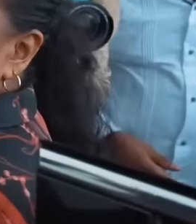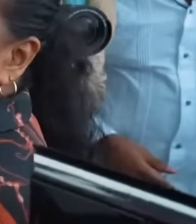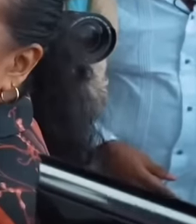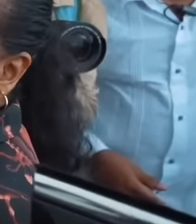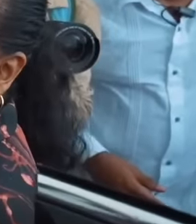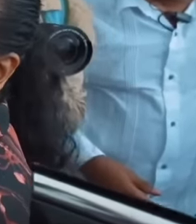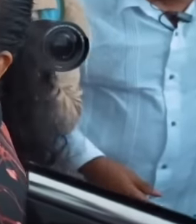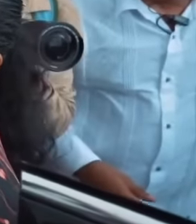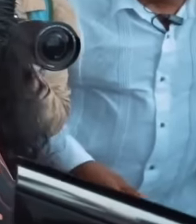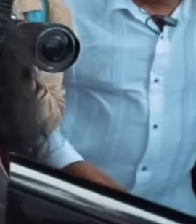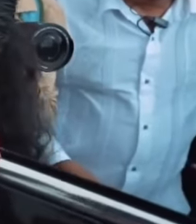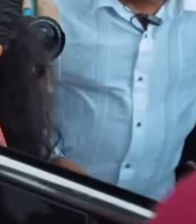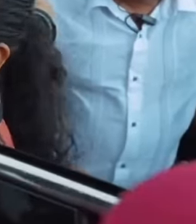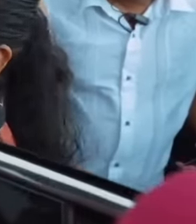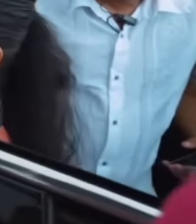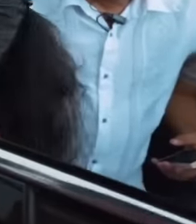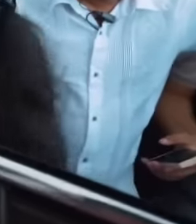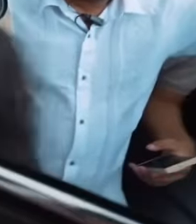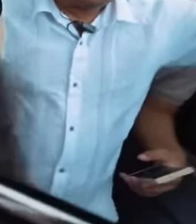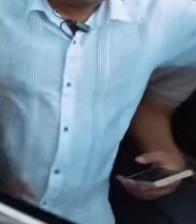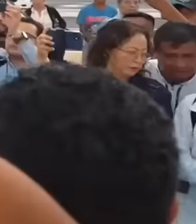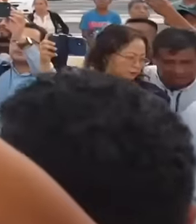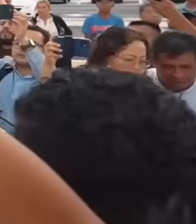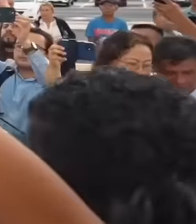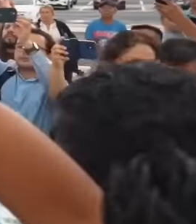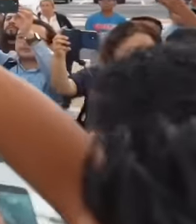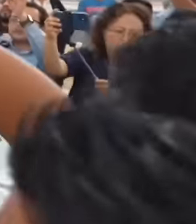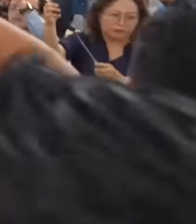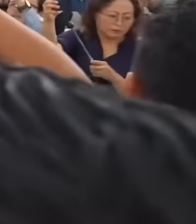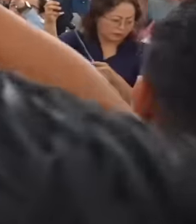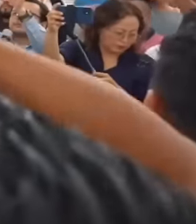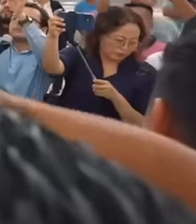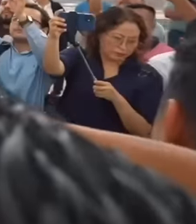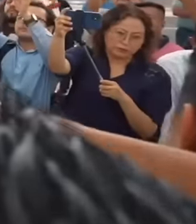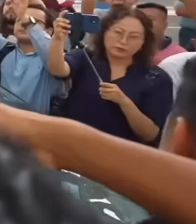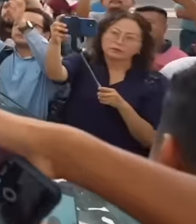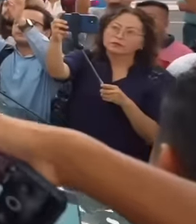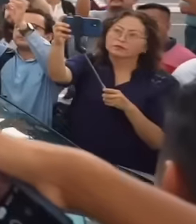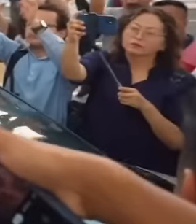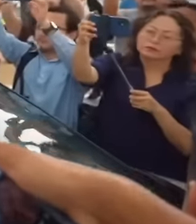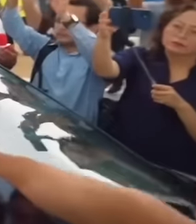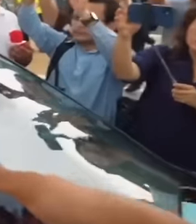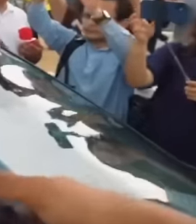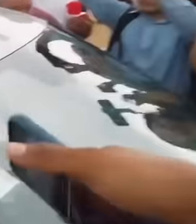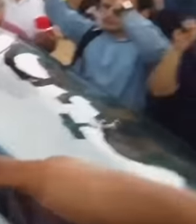were forgotten, let's see this emotional moment that was experienced at the